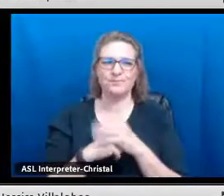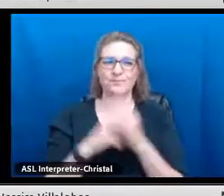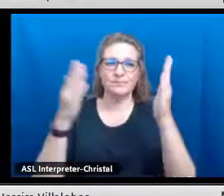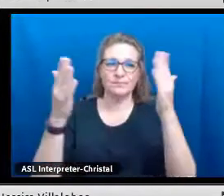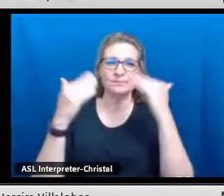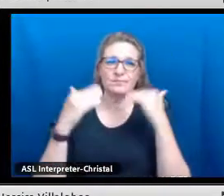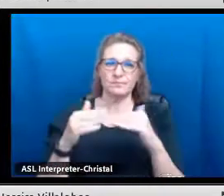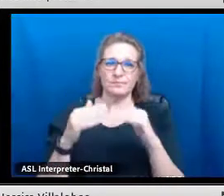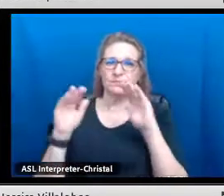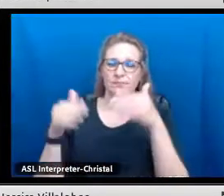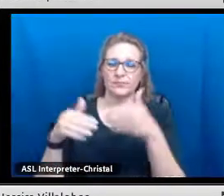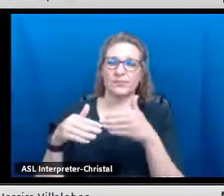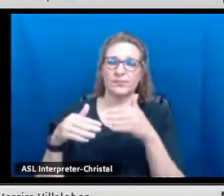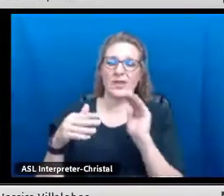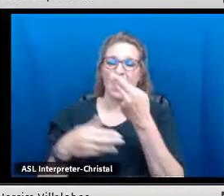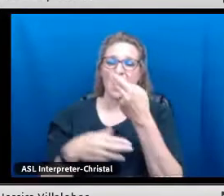graders just a couple of years back.